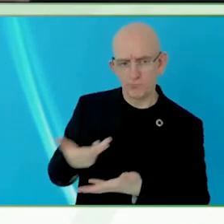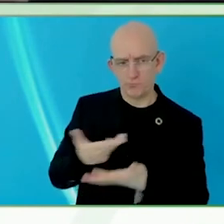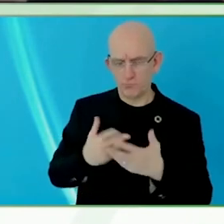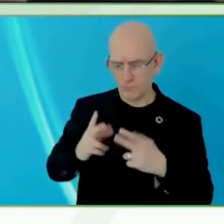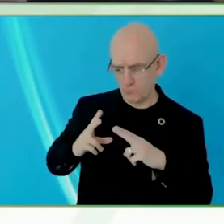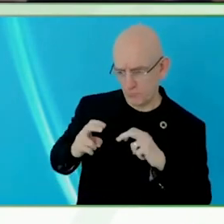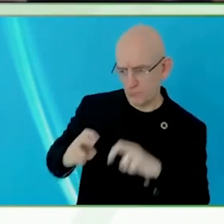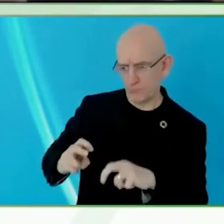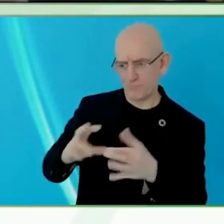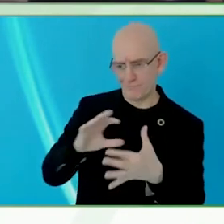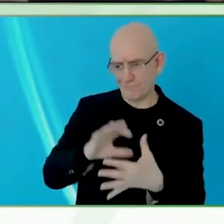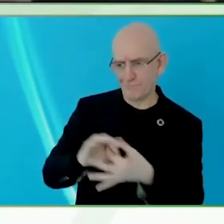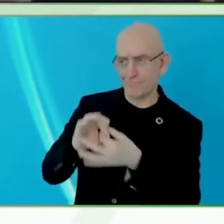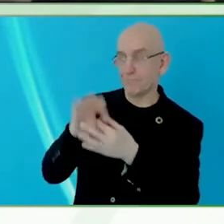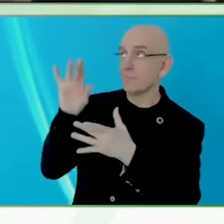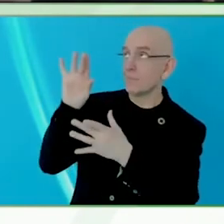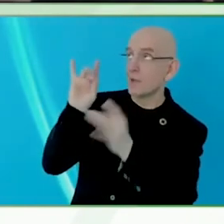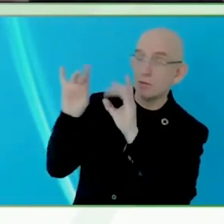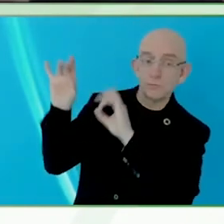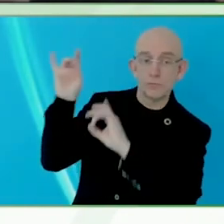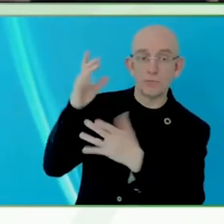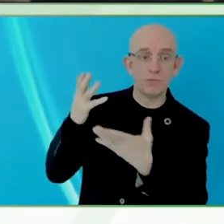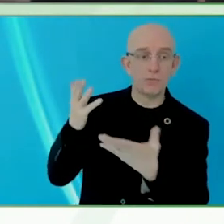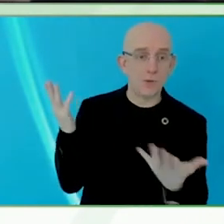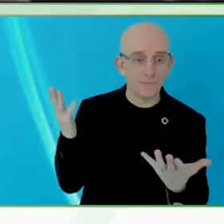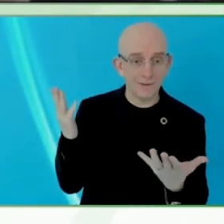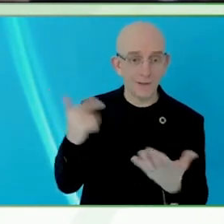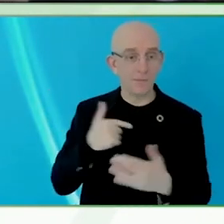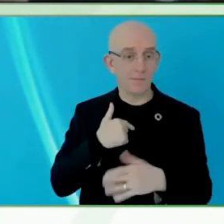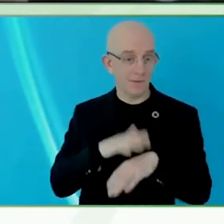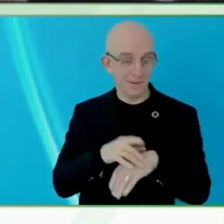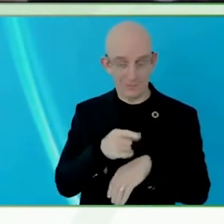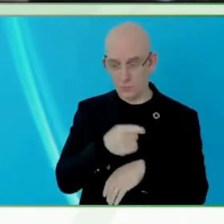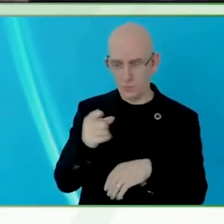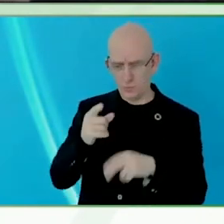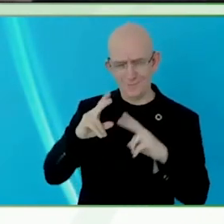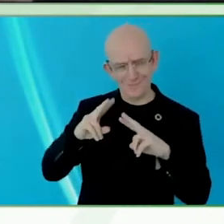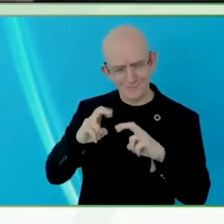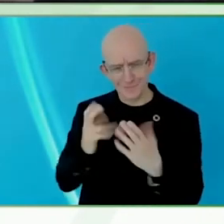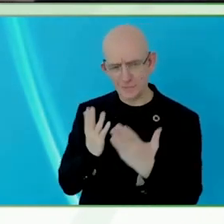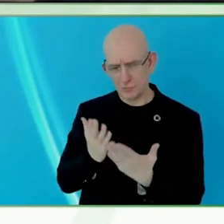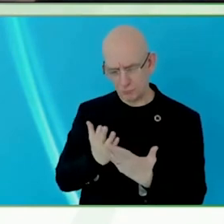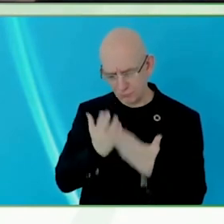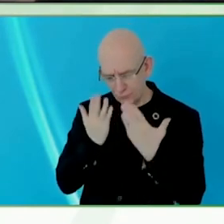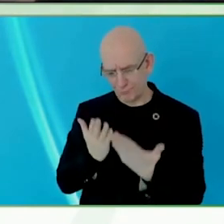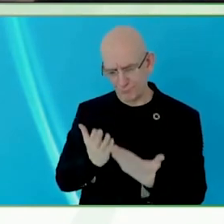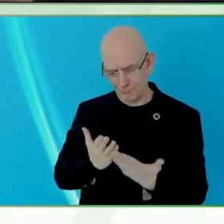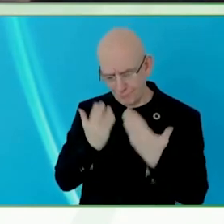Sometimes, we will get all aces. Sometimes, we will not get all aces in our exams.